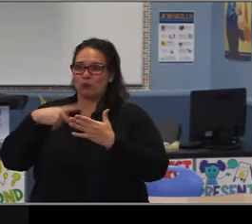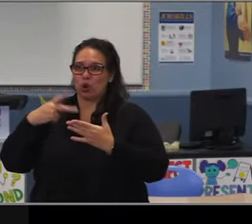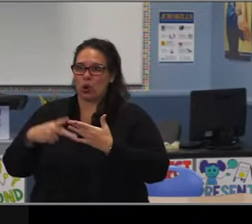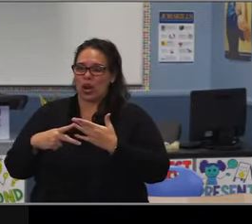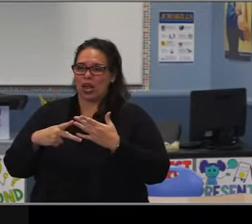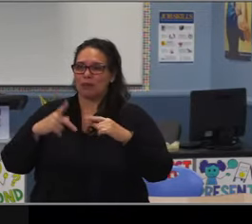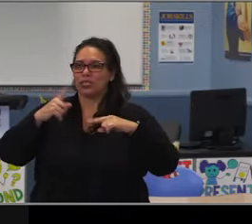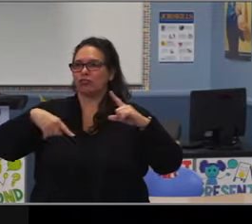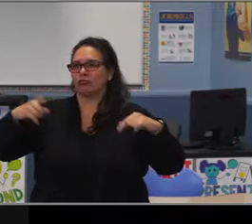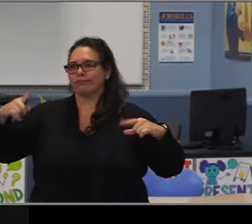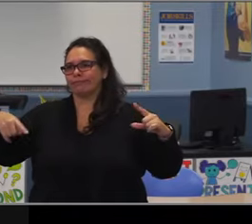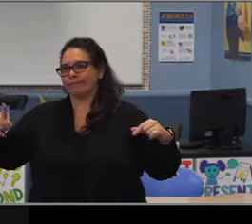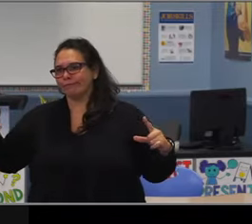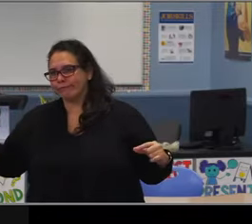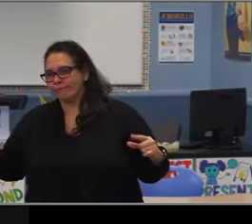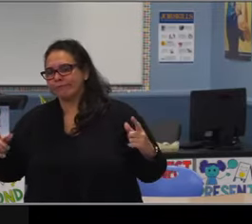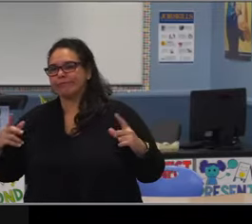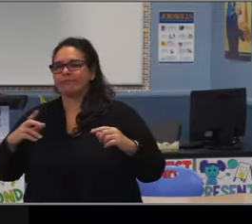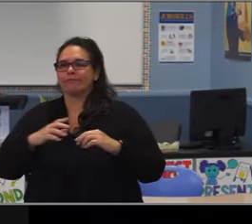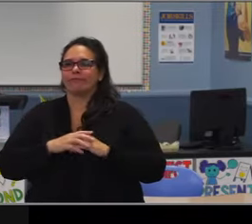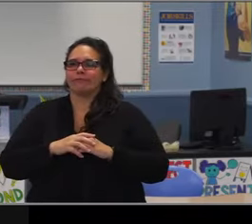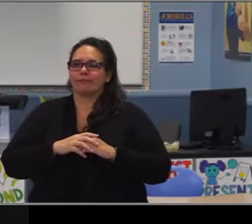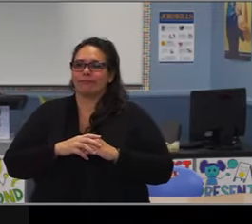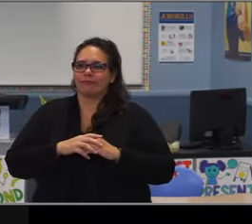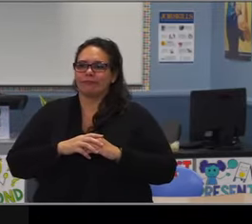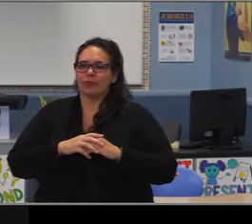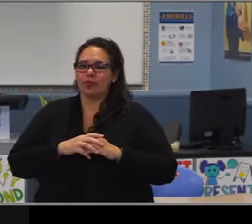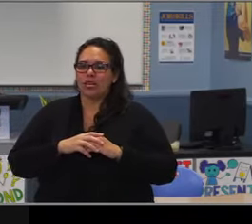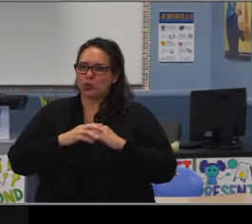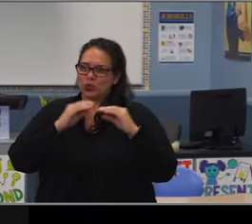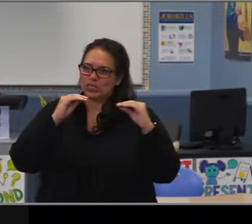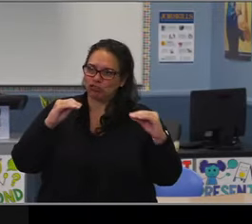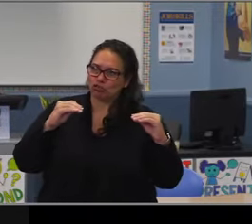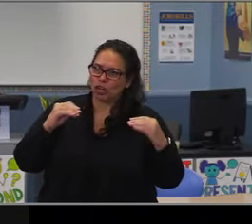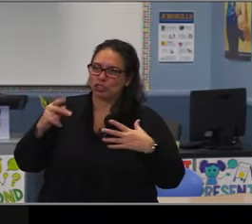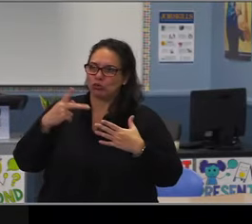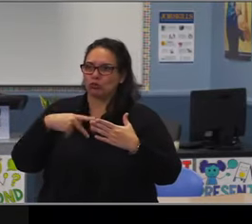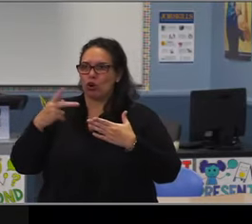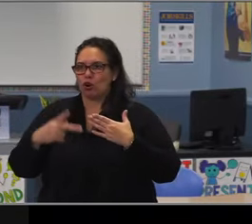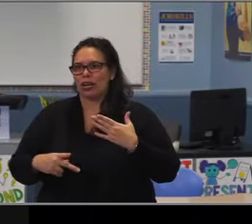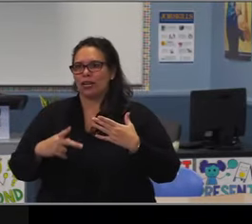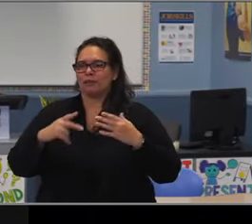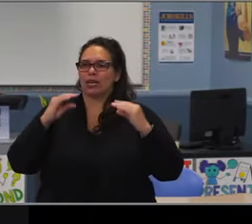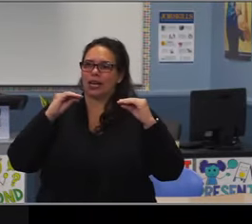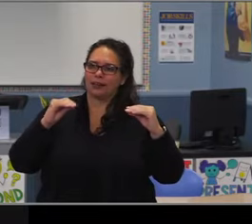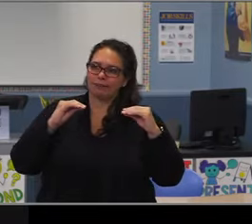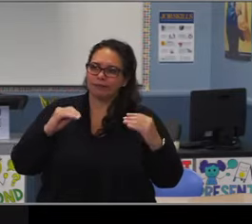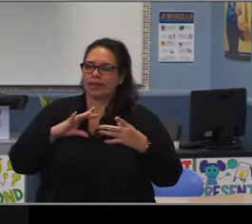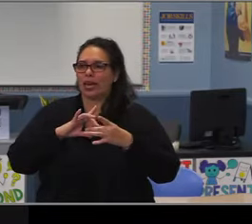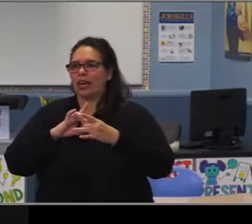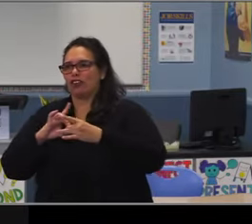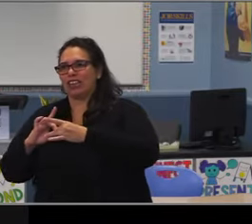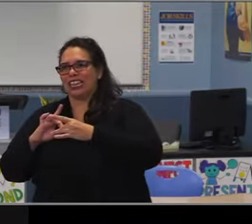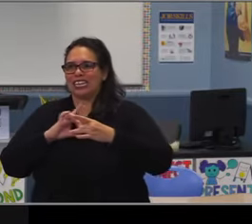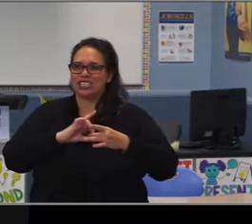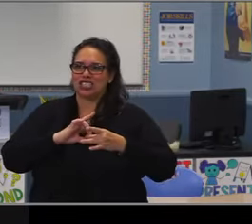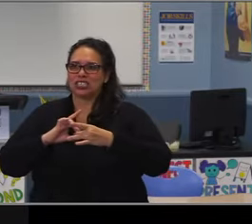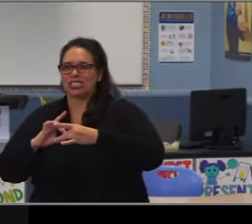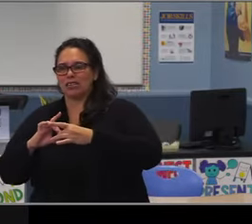and beginning, intermediate and advanced orchestra. In our K-8 schools we generally have to combine those courses either by level